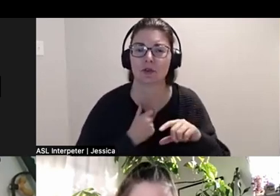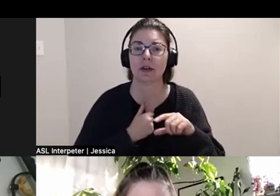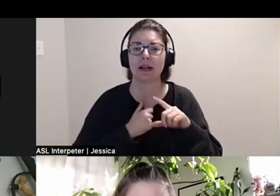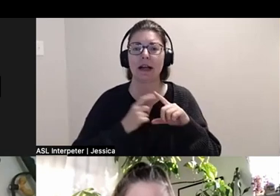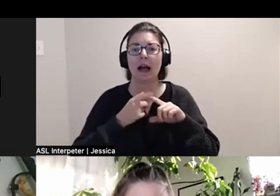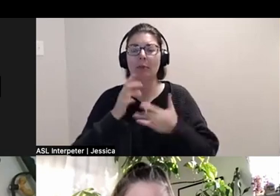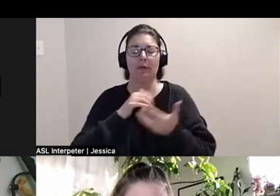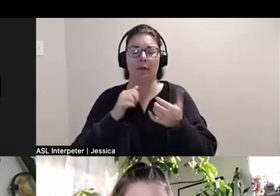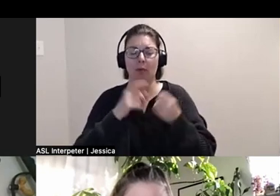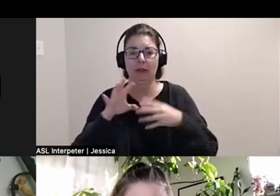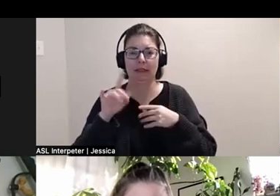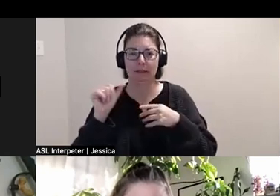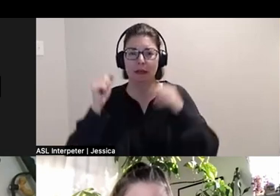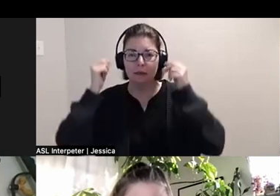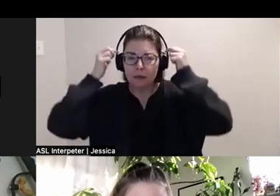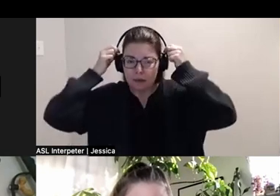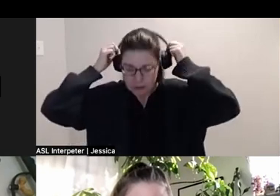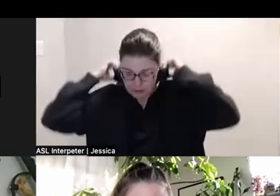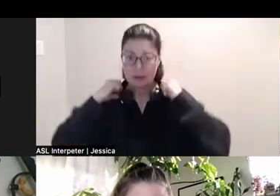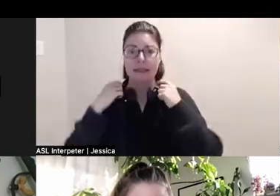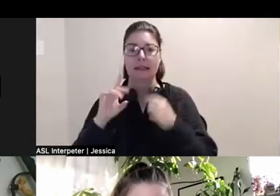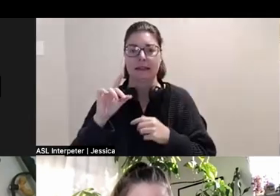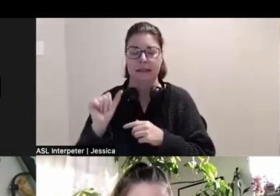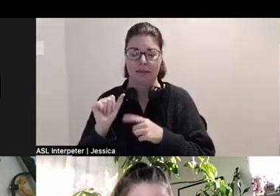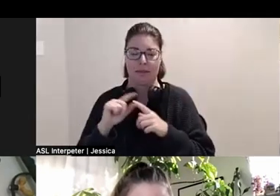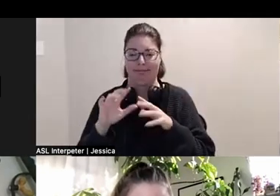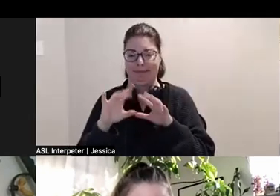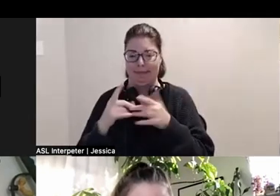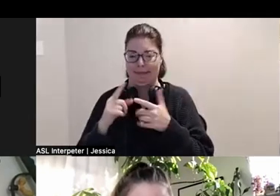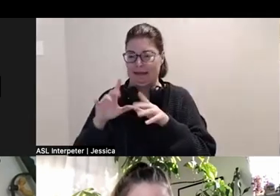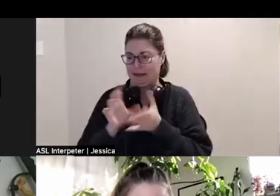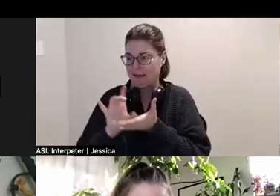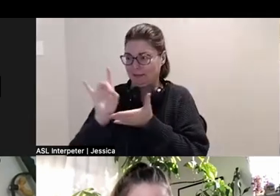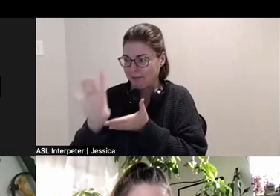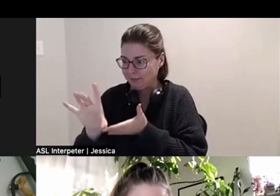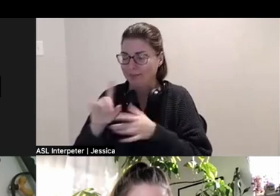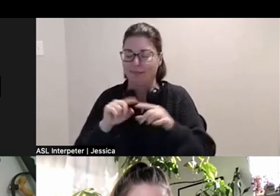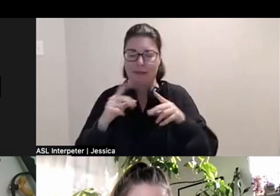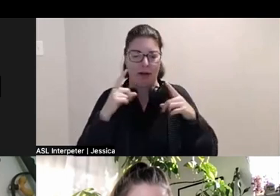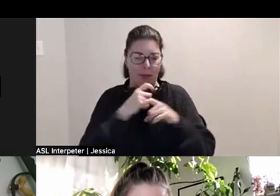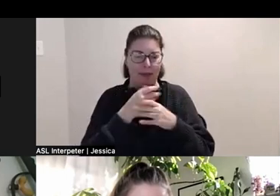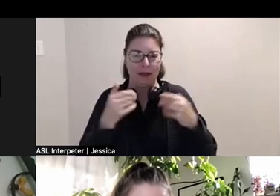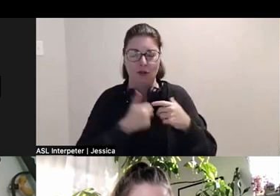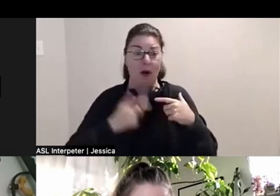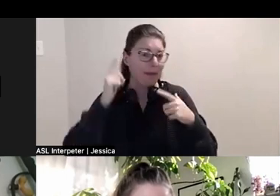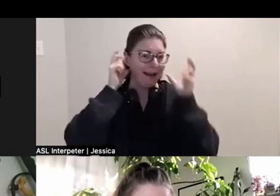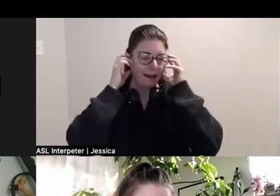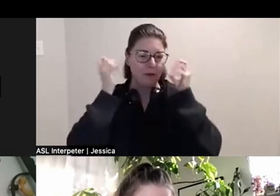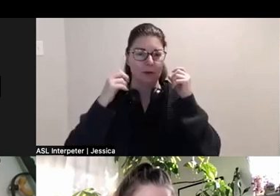and displacement and genocide and lots of complicated things. And so, that kind of shows up,